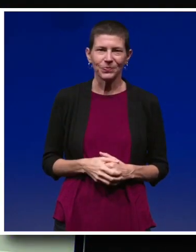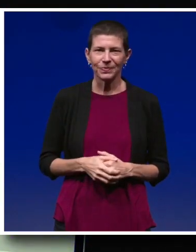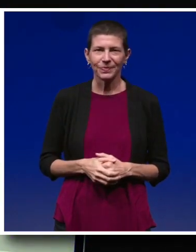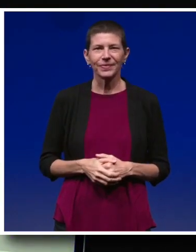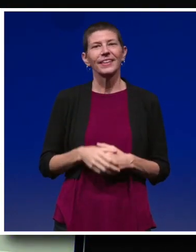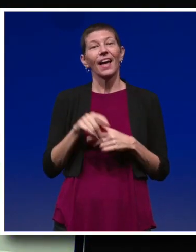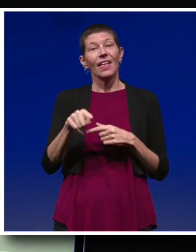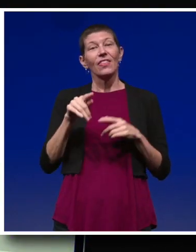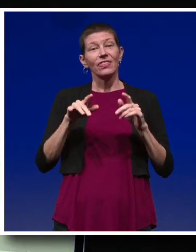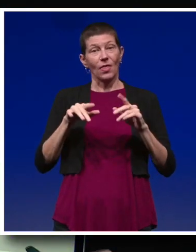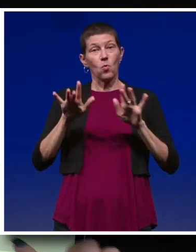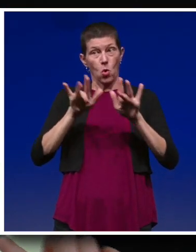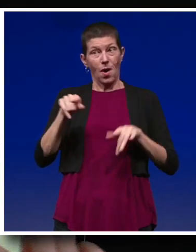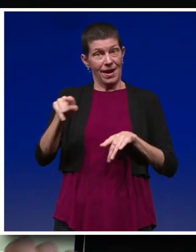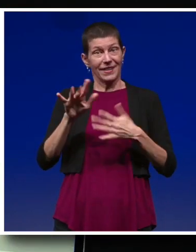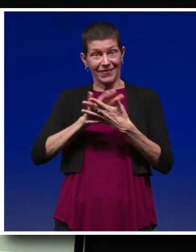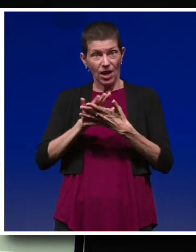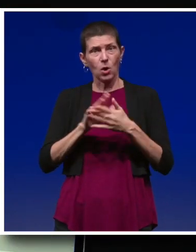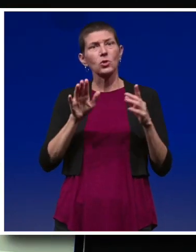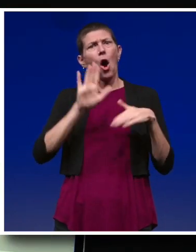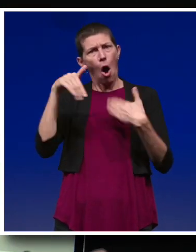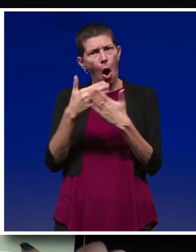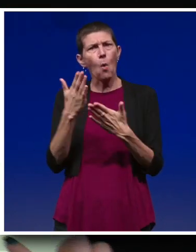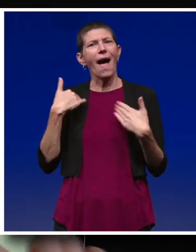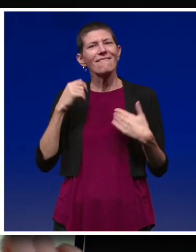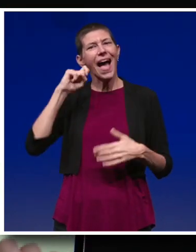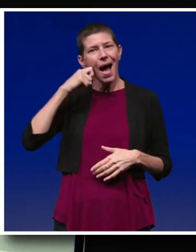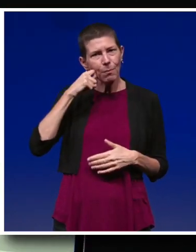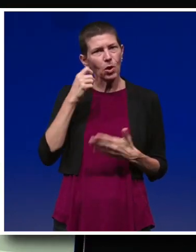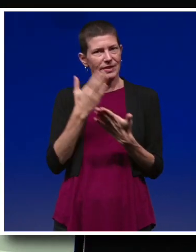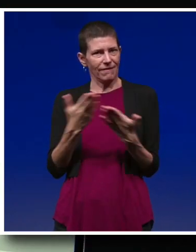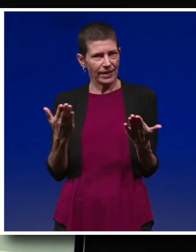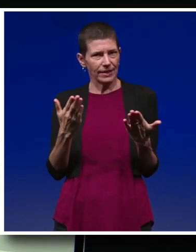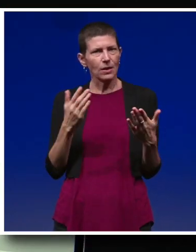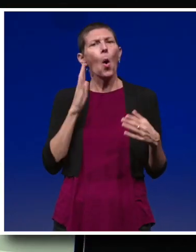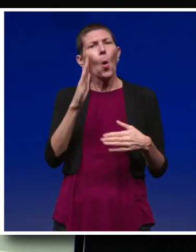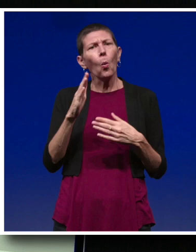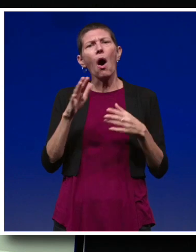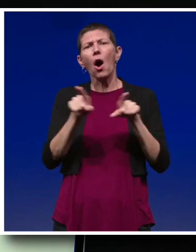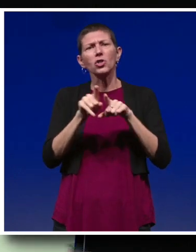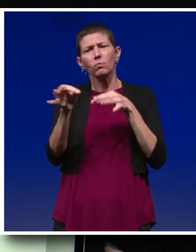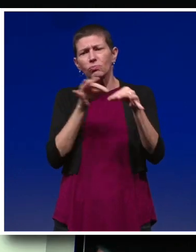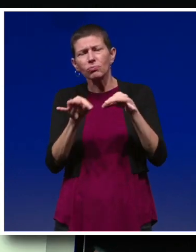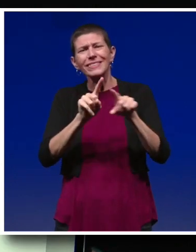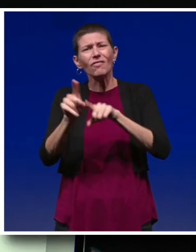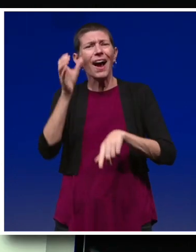The recordings of these training videos will all feature Apple devices but will cover wide-ranging concepts